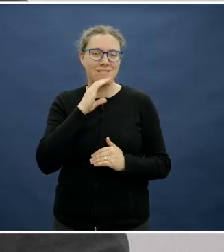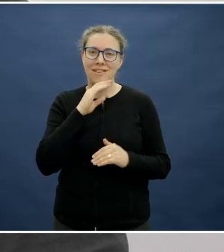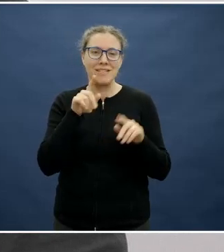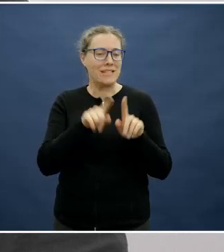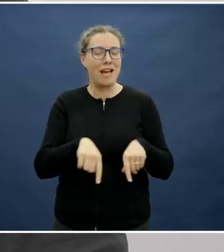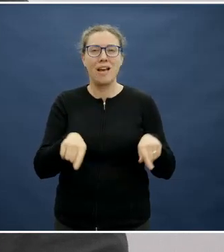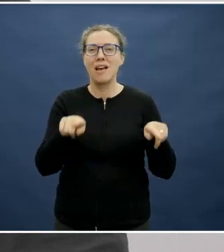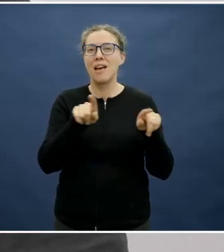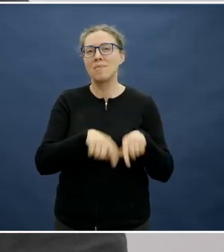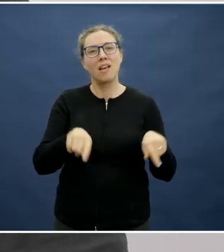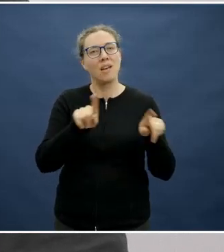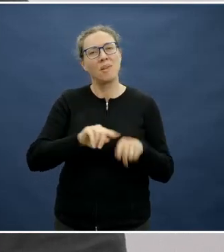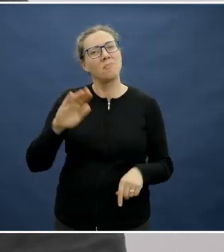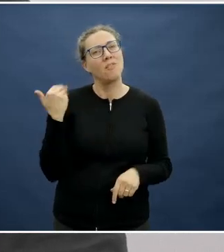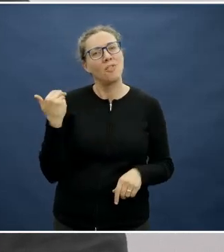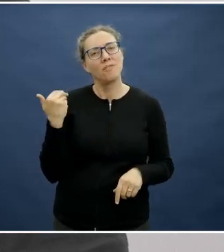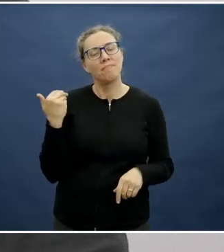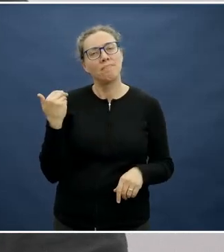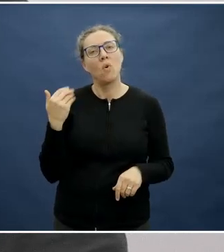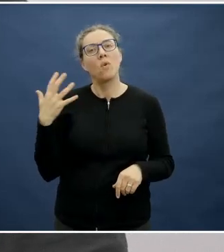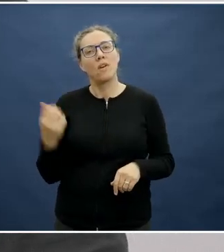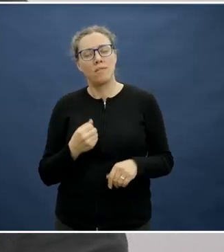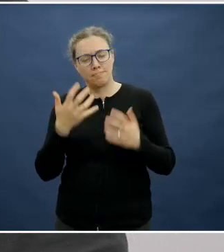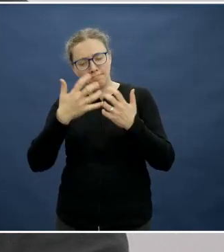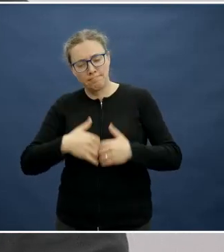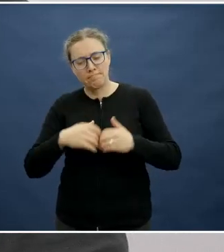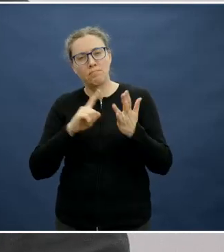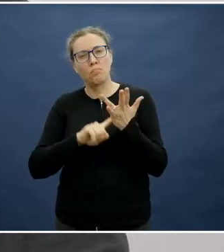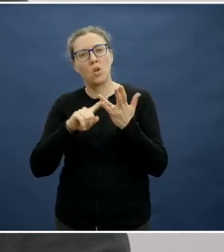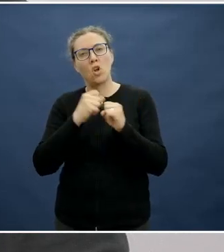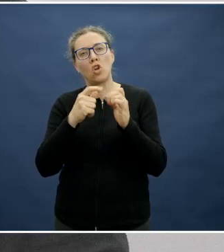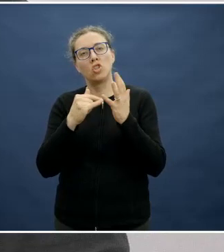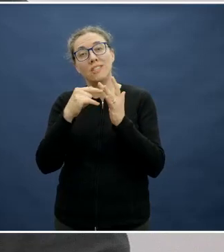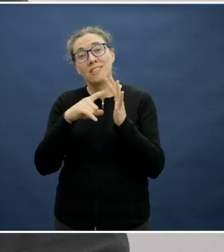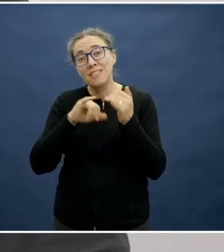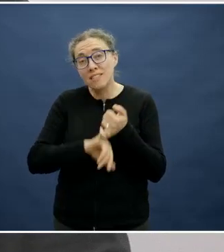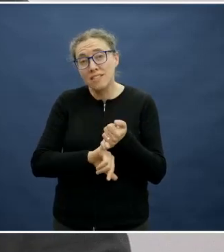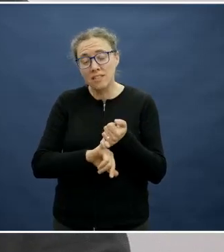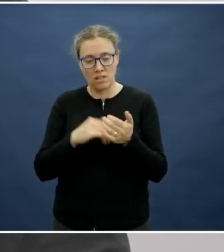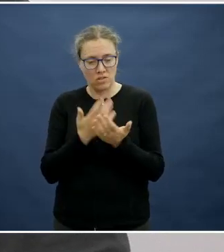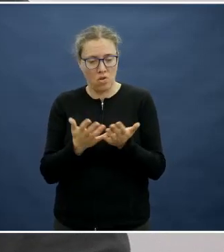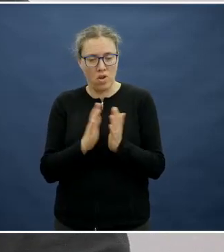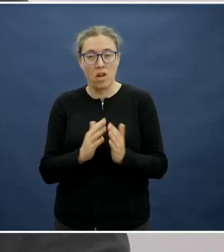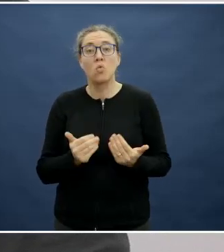At the end of the day, we have to look at the logistical issues that meeting children eating a balanced diet at school.